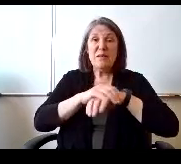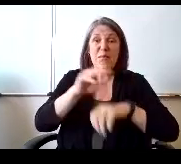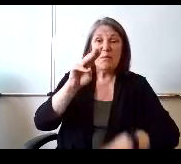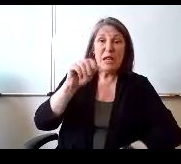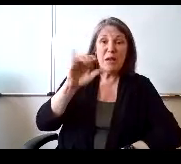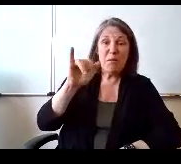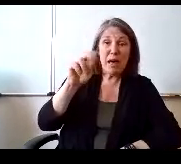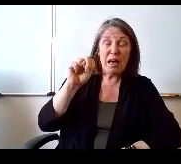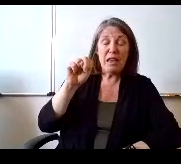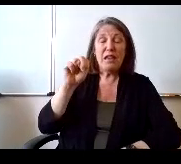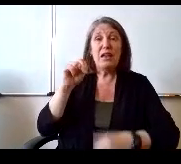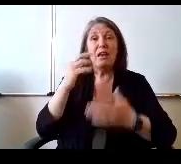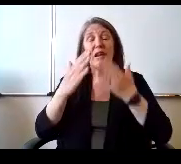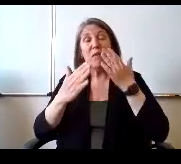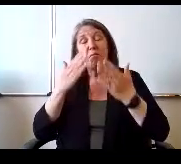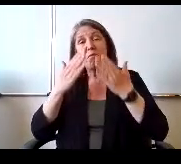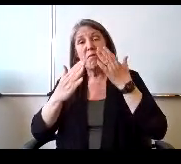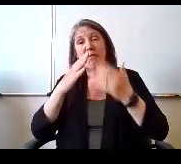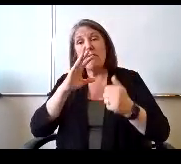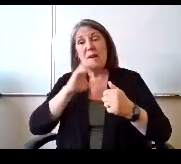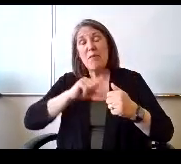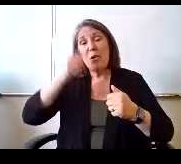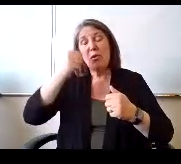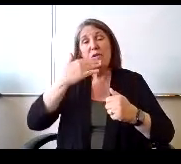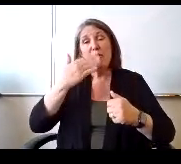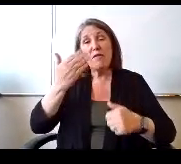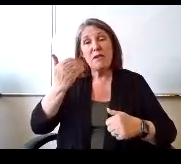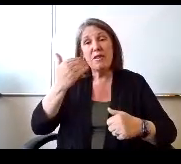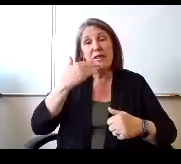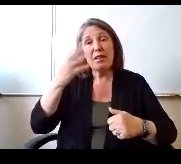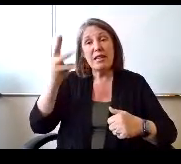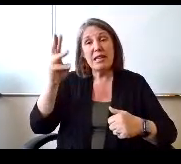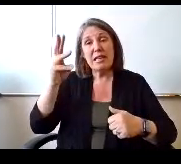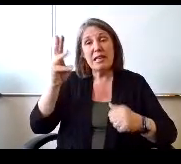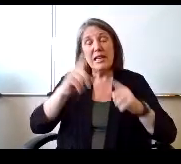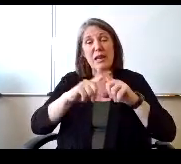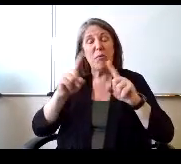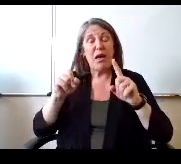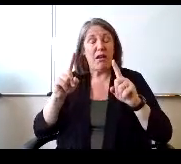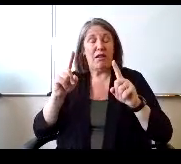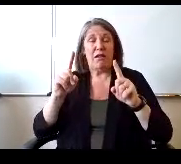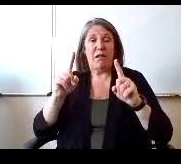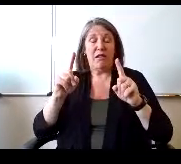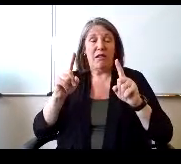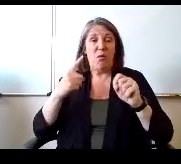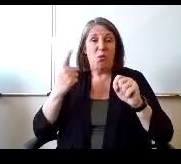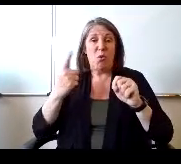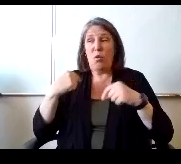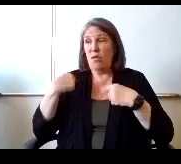Maybe older 15 or 16, but have only so far passed through 6th grade at home.